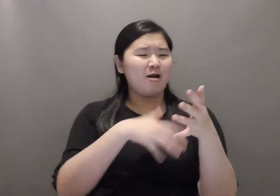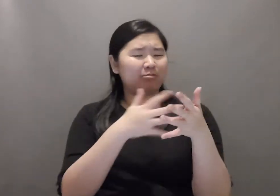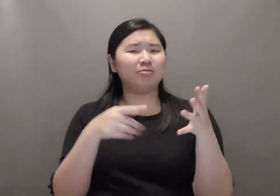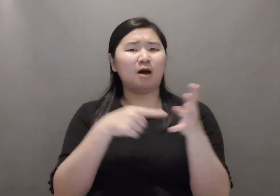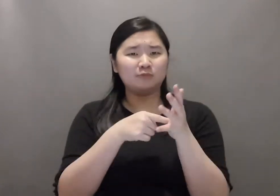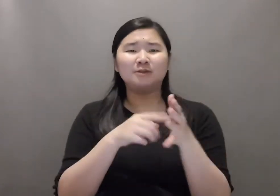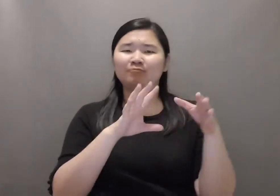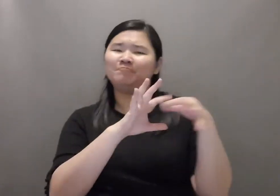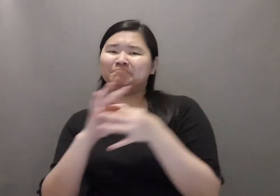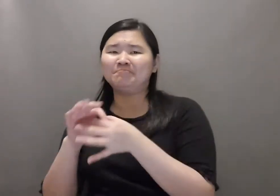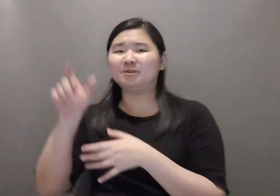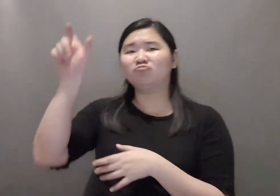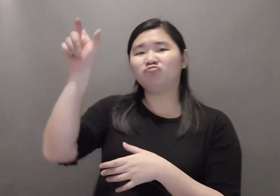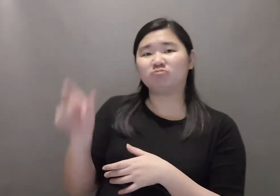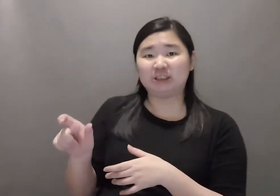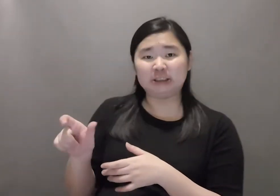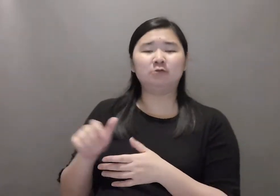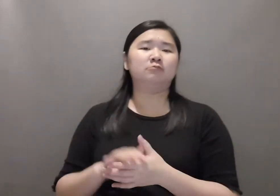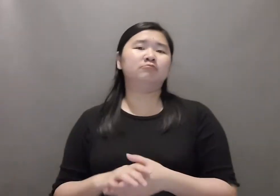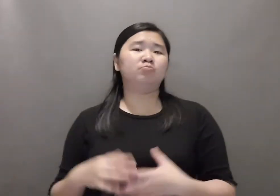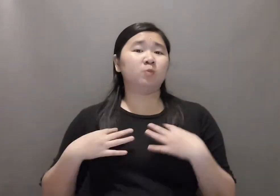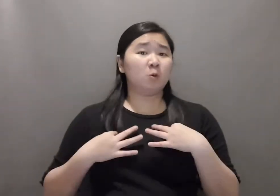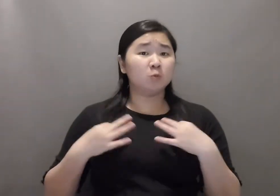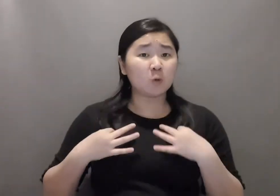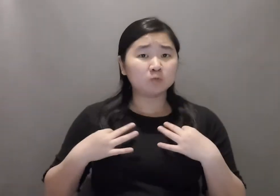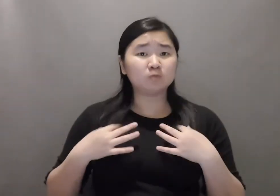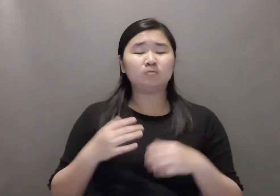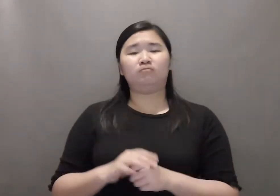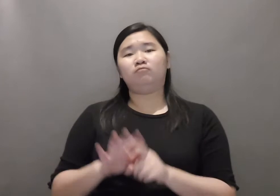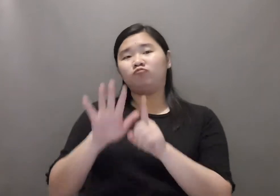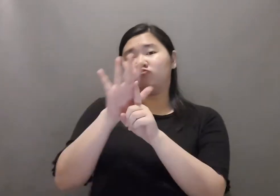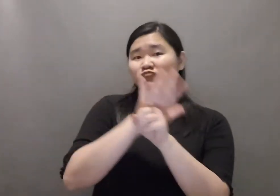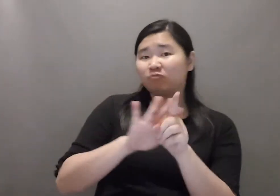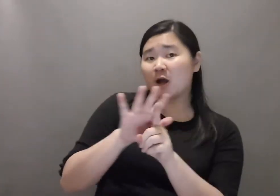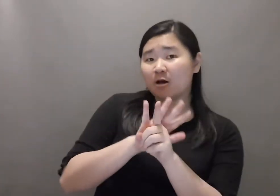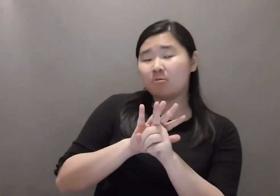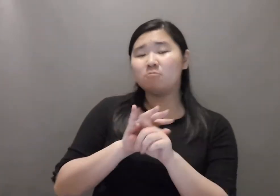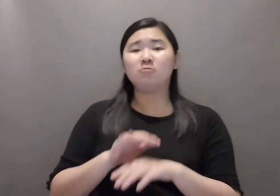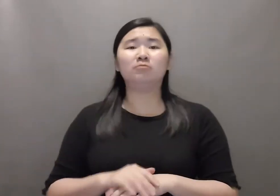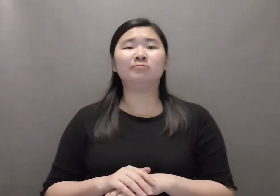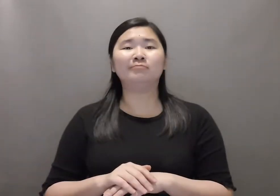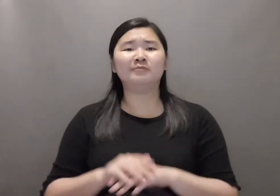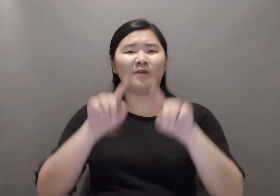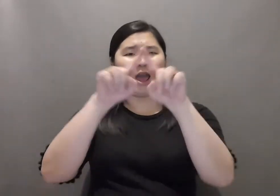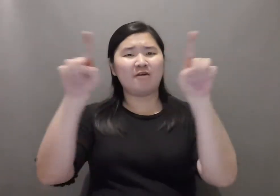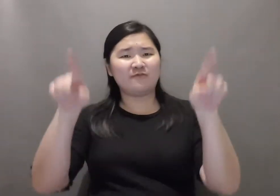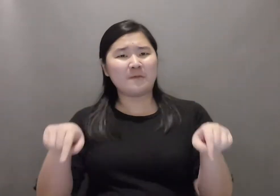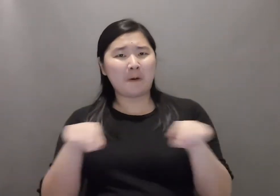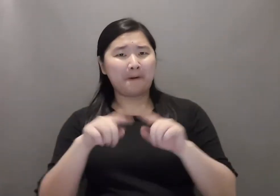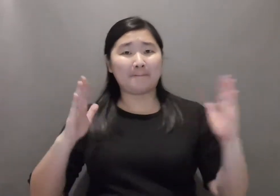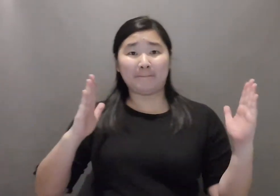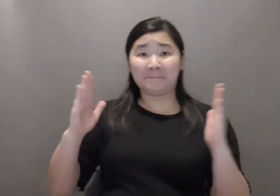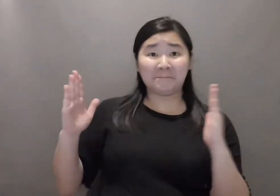This includes a sign language signing talent, clothing, environment (surroundings/background),